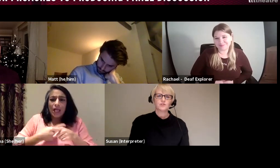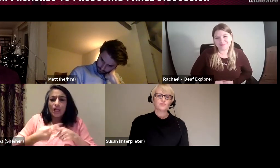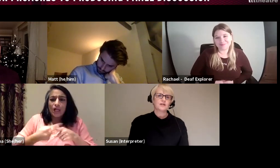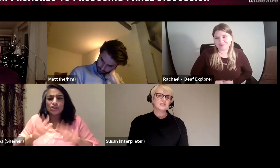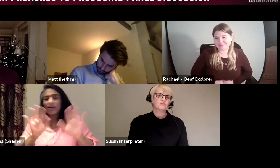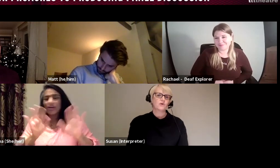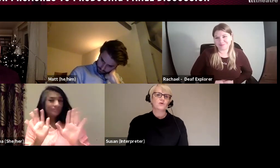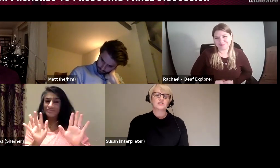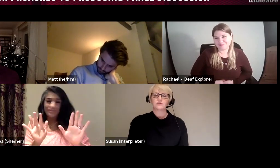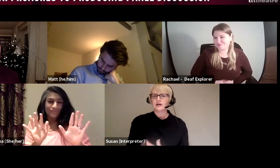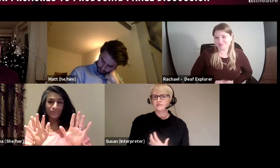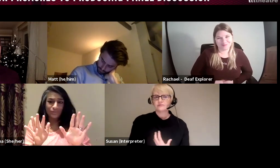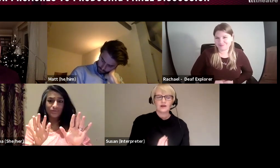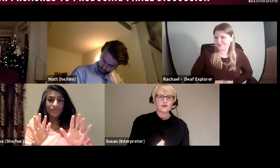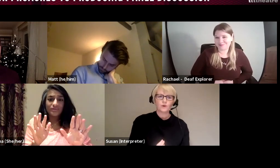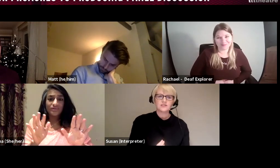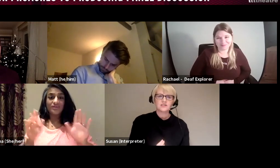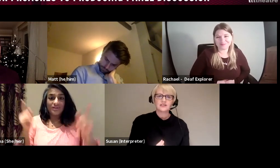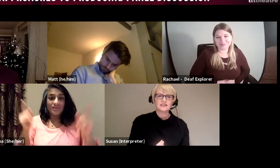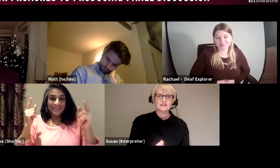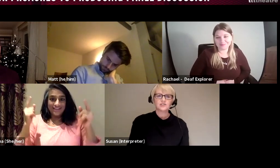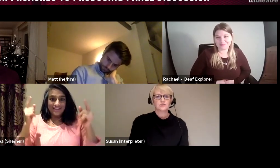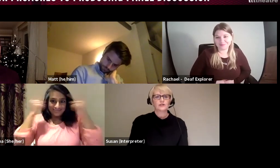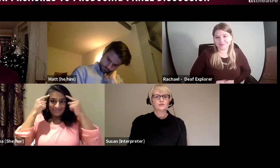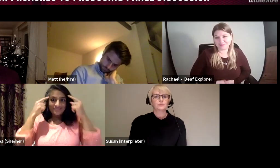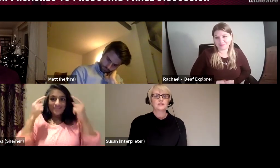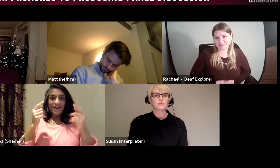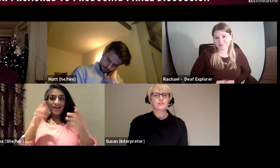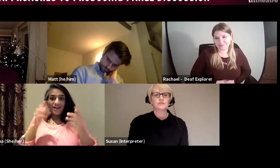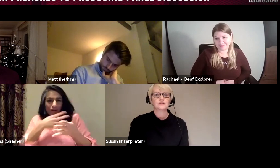writing involved, I don't have a good quality of English and I could not be a producer,